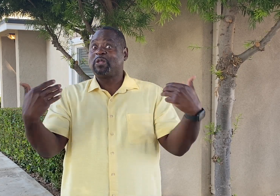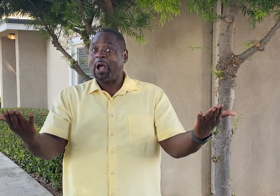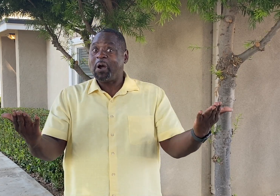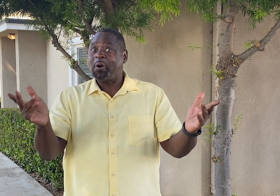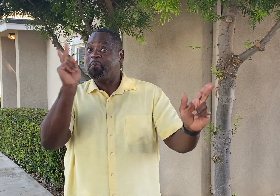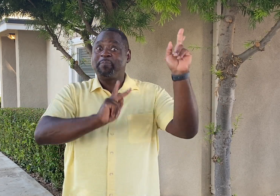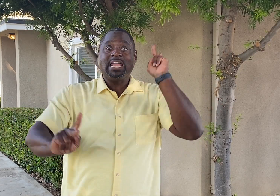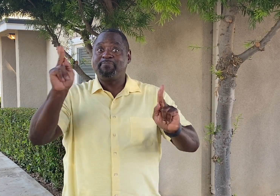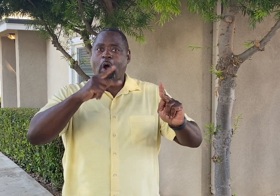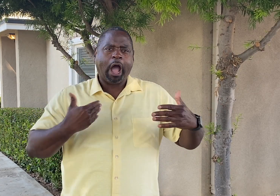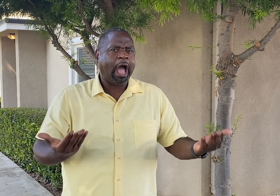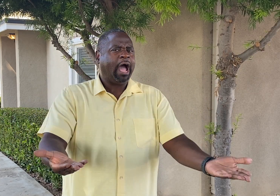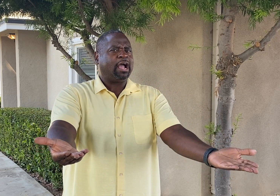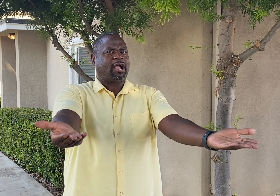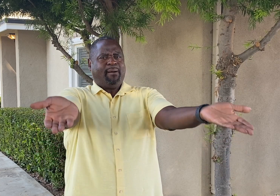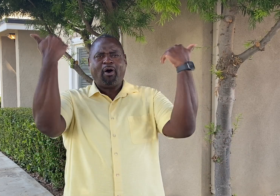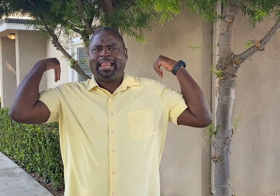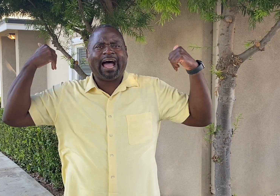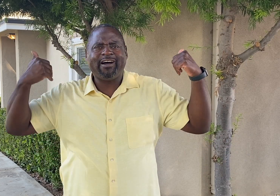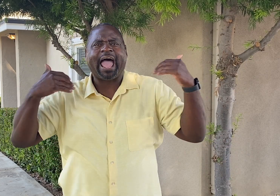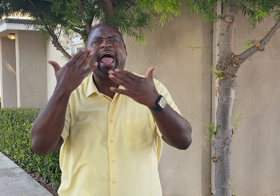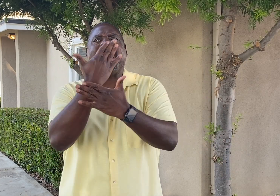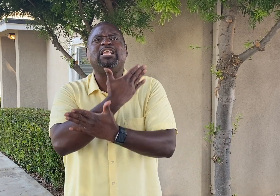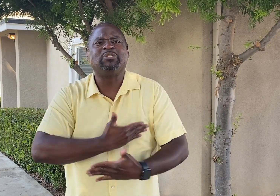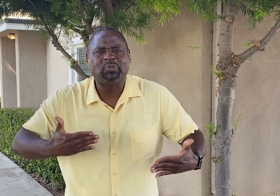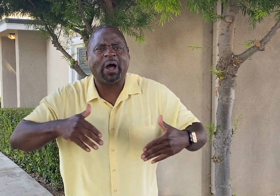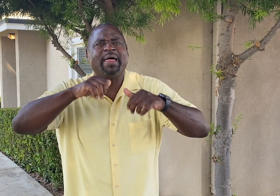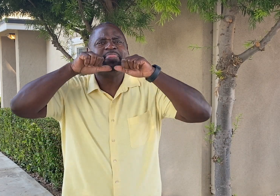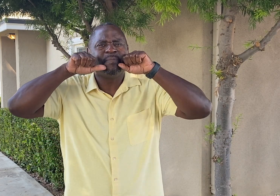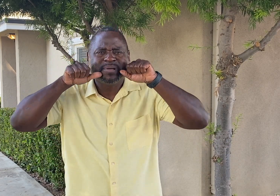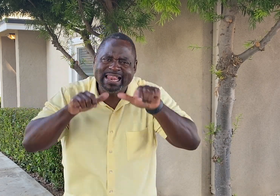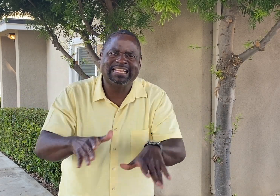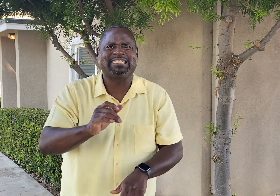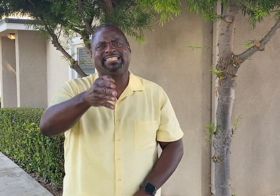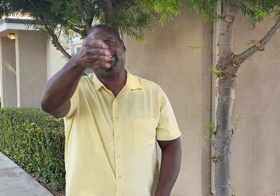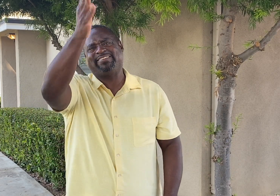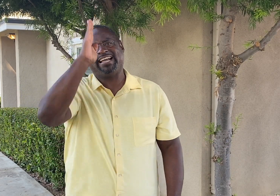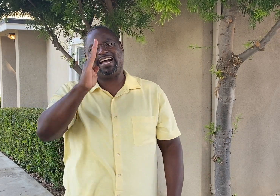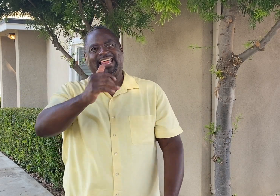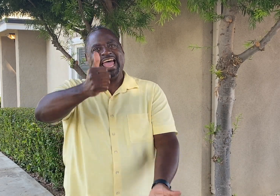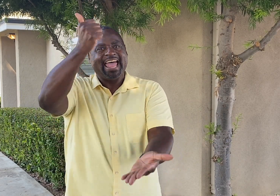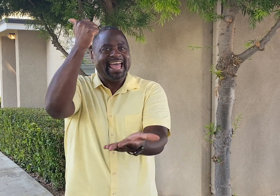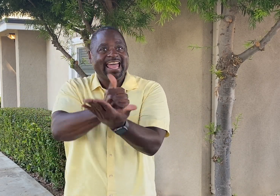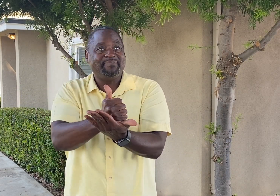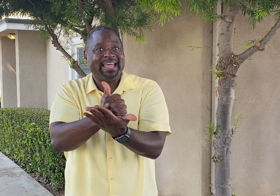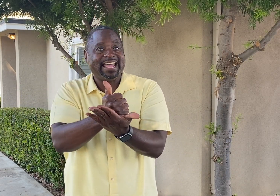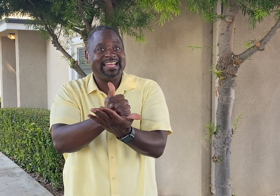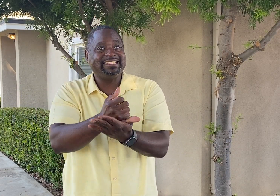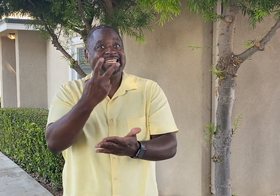So, people, come out and enjoy the blessings of God! Amen!